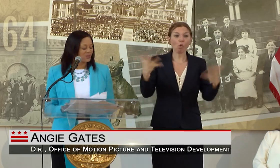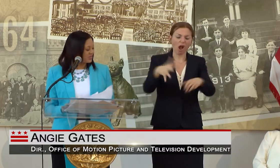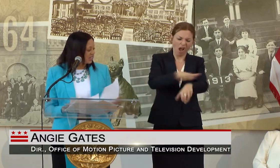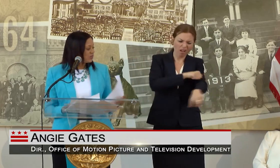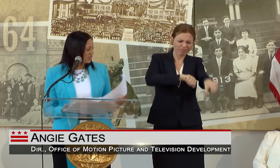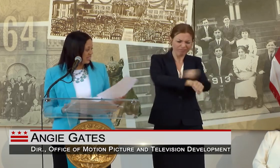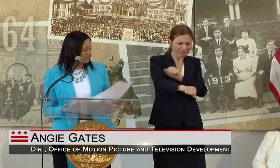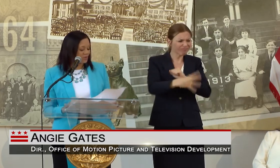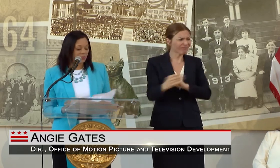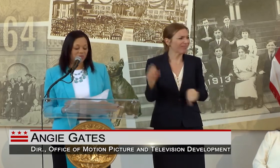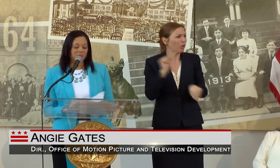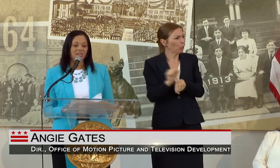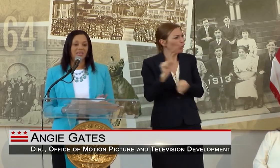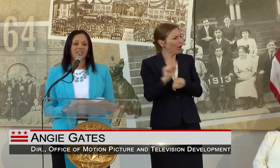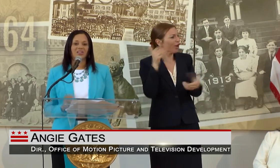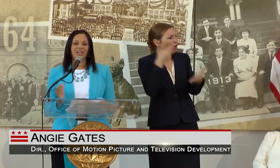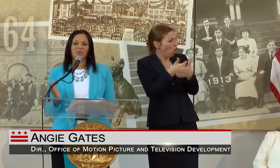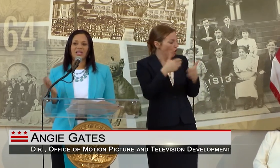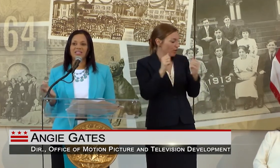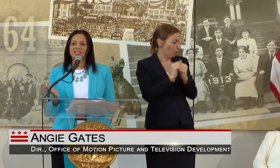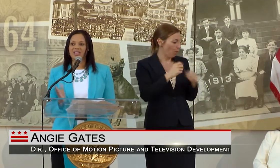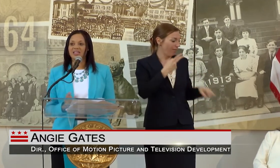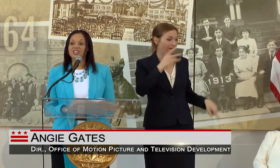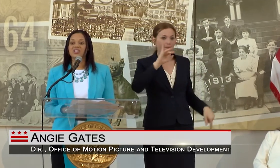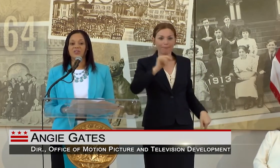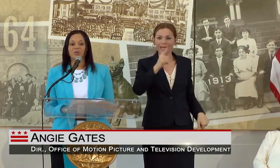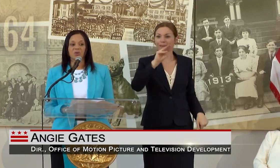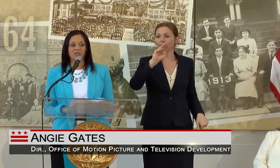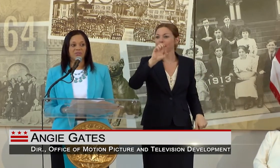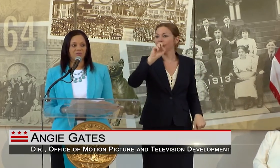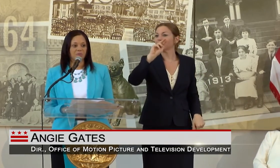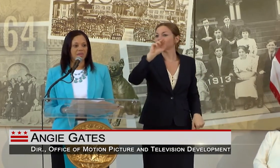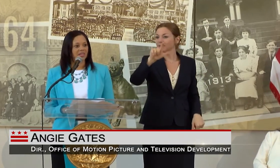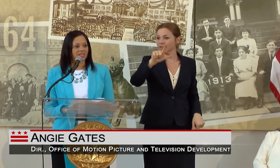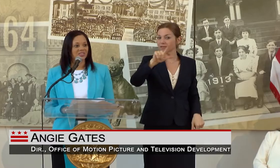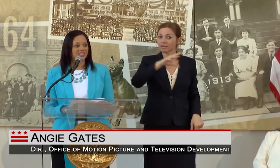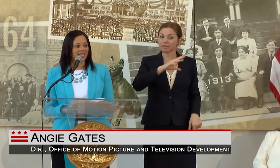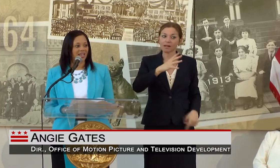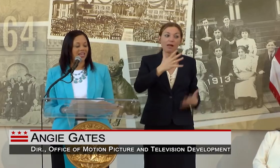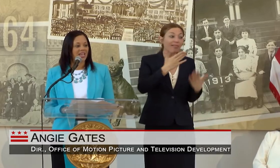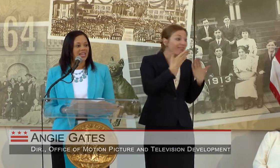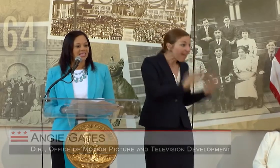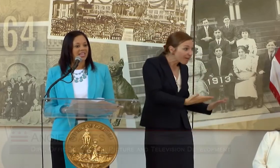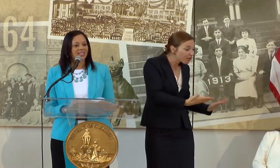SO THANK YOU AGAIN FOR BEING HERE AND I WOULD LIKE TO THANK EACH AND EVERY ONE OF YOU FOR BEING HERE TODAY AND FOR TAKING